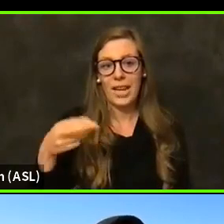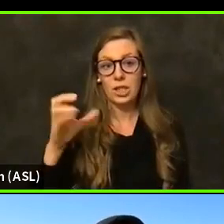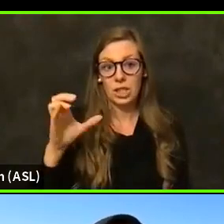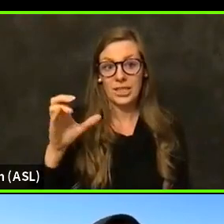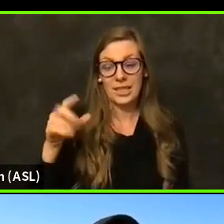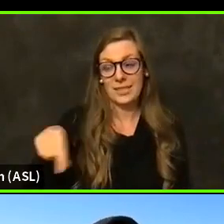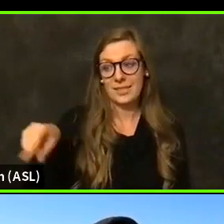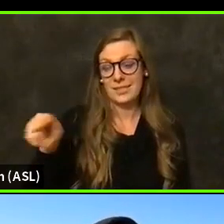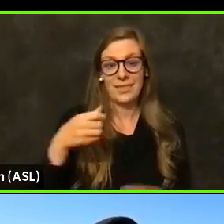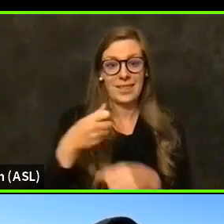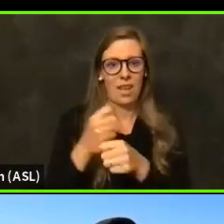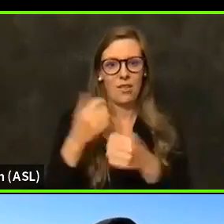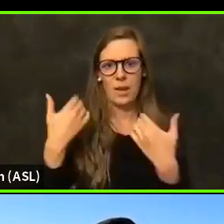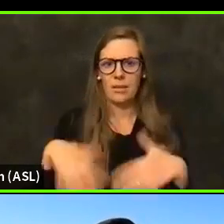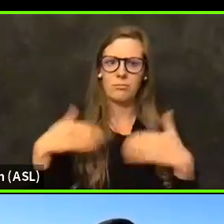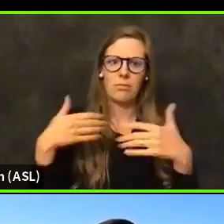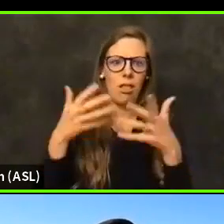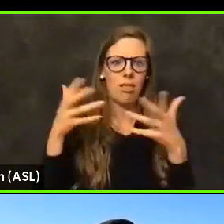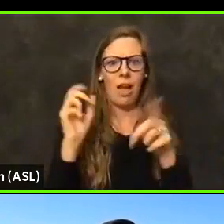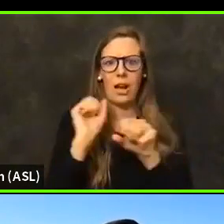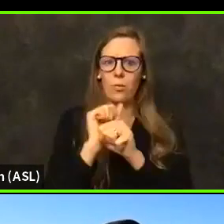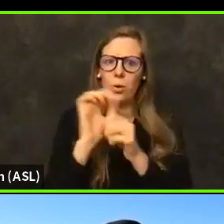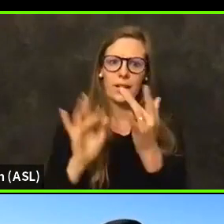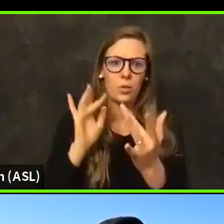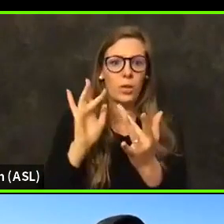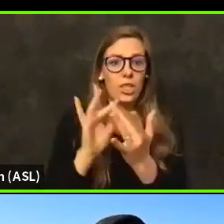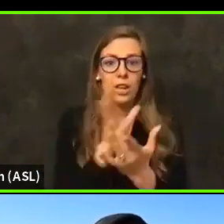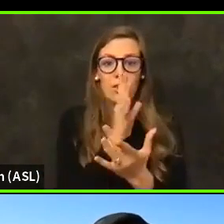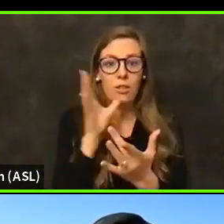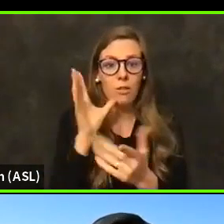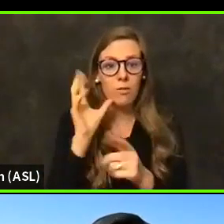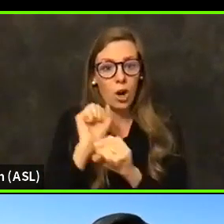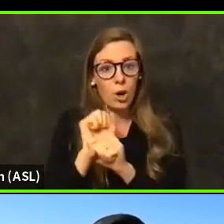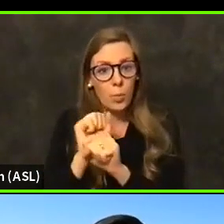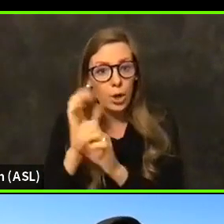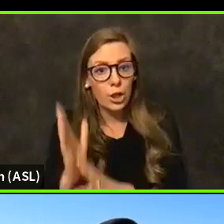incredible strides in reaching out to the farm worker and the agricultural community